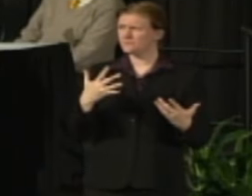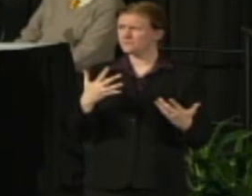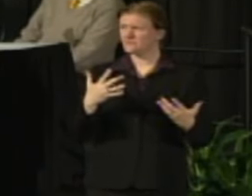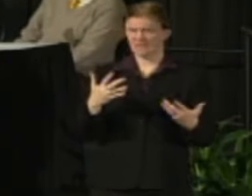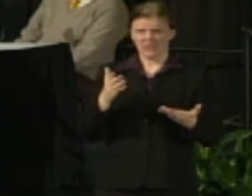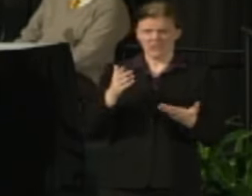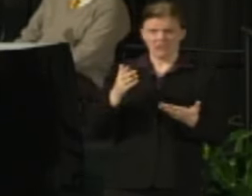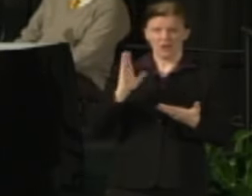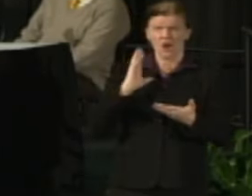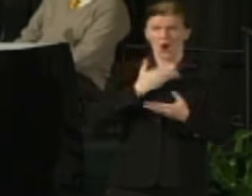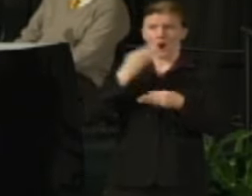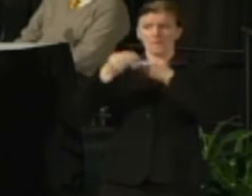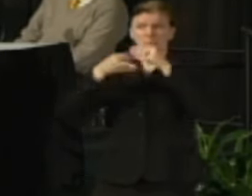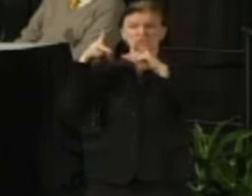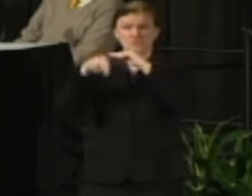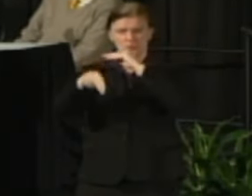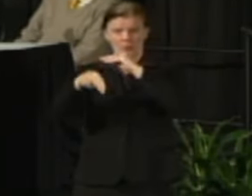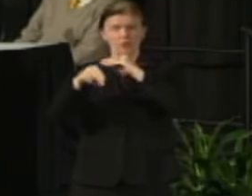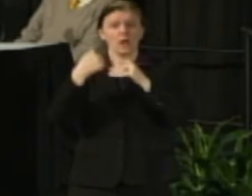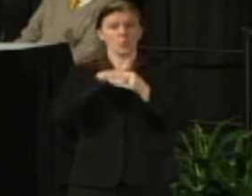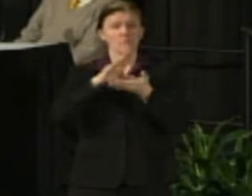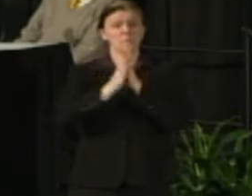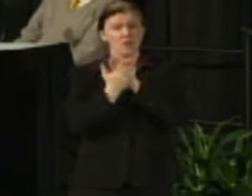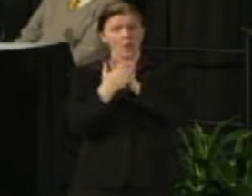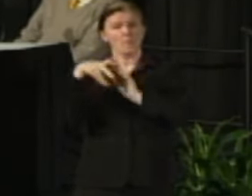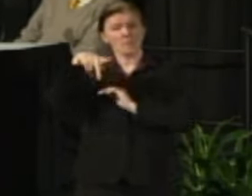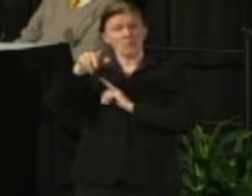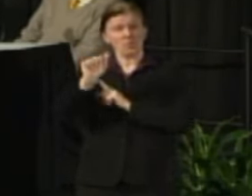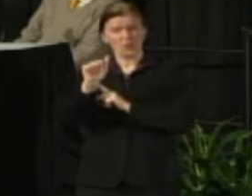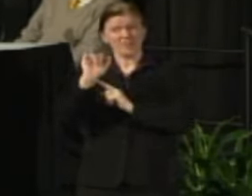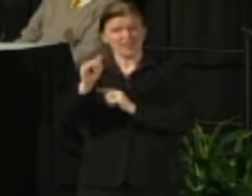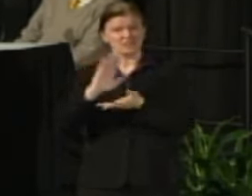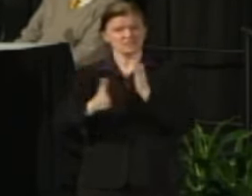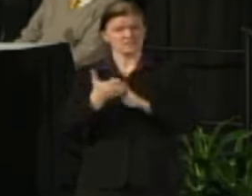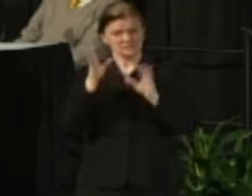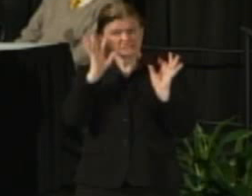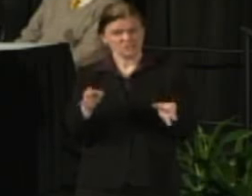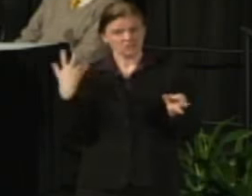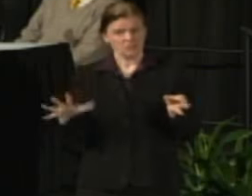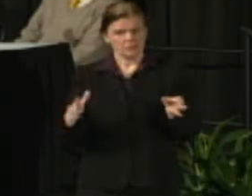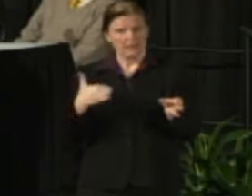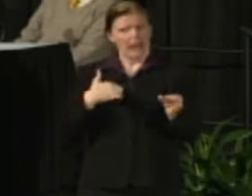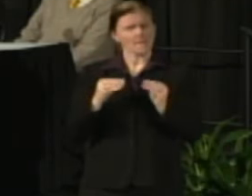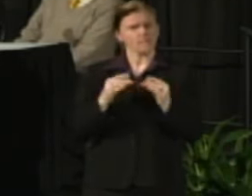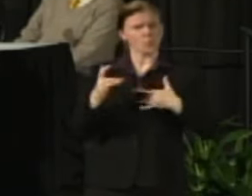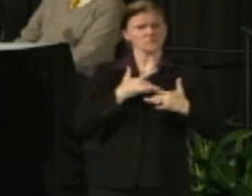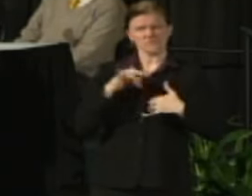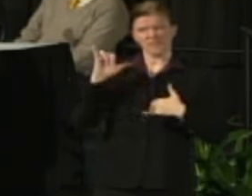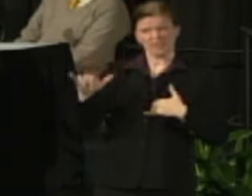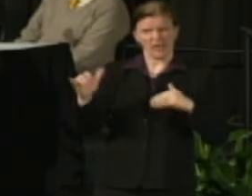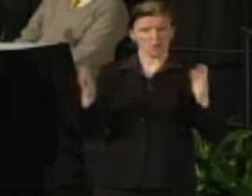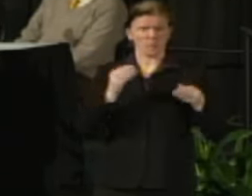that we are going to become a Public Authority because this is what's probably more troubling to me long-term.